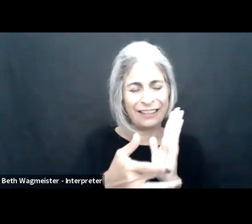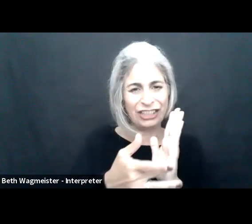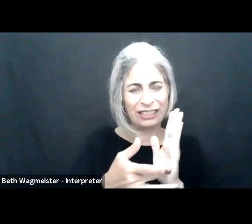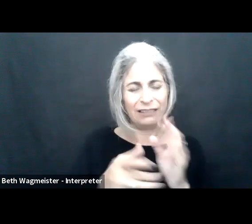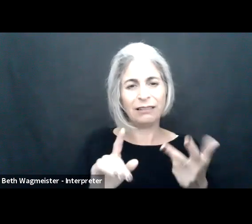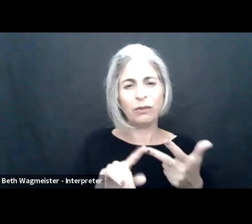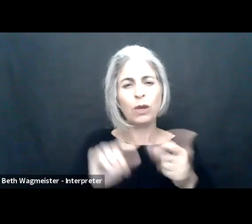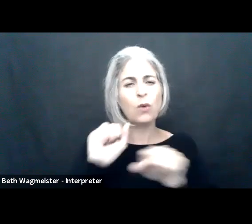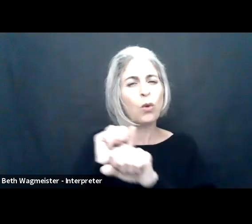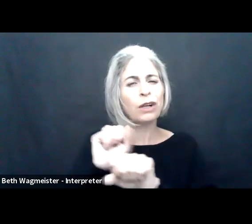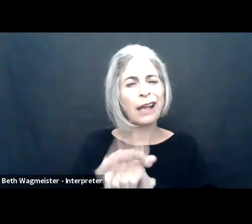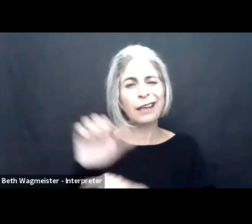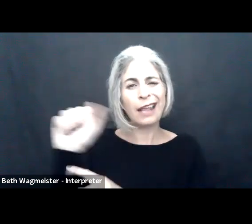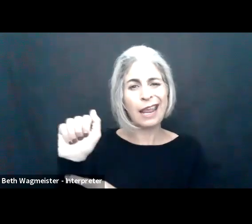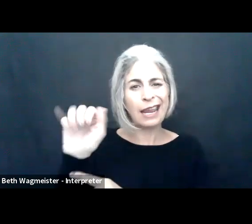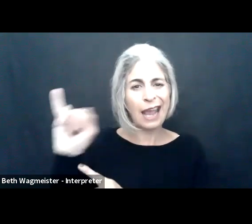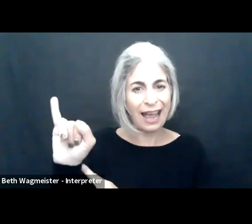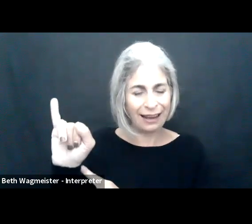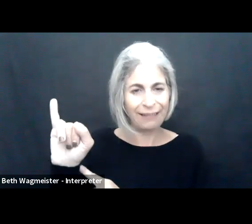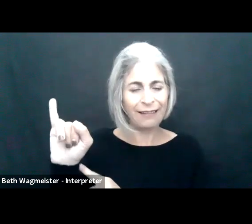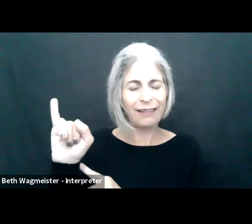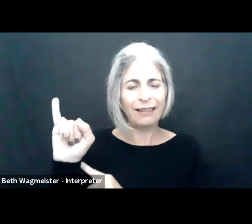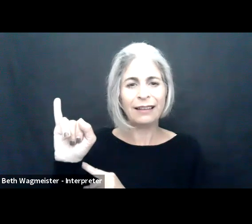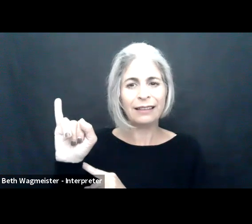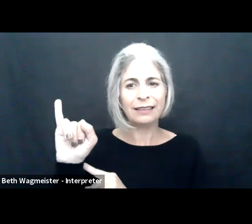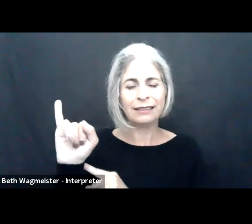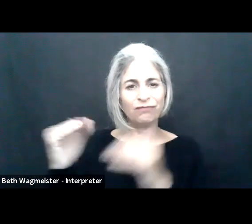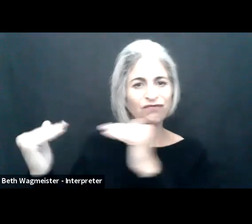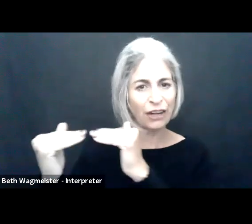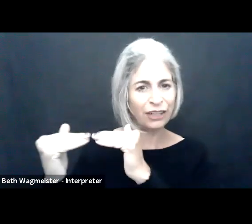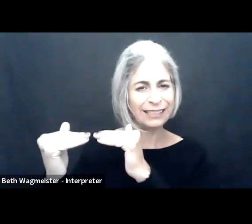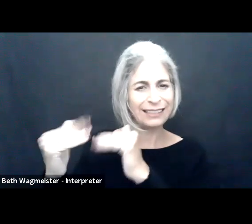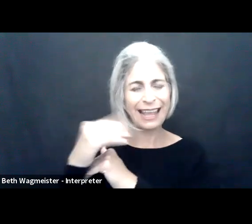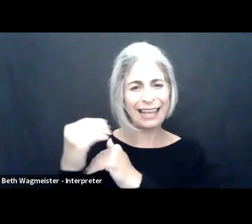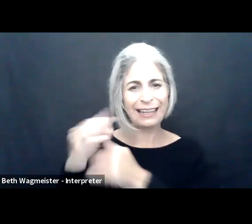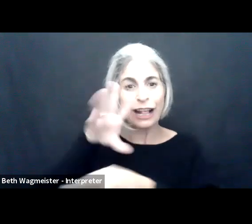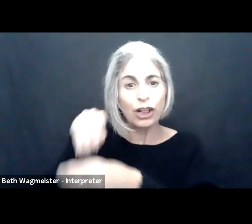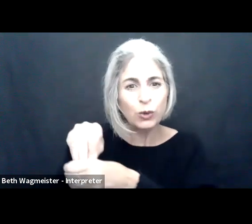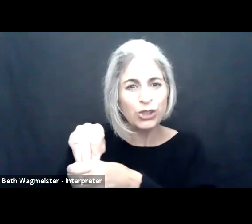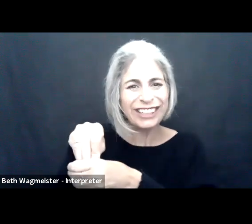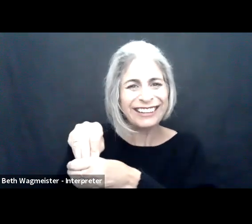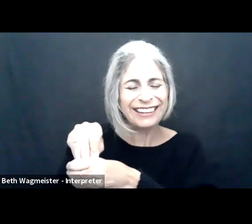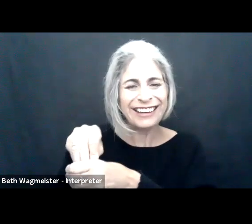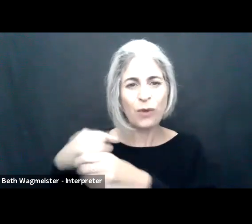accessible autonomous vehicle technology, we worked on artificial